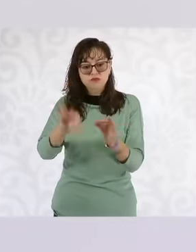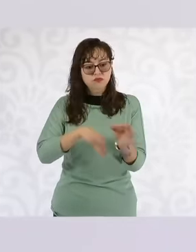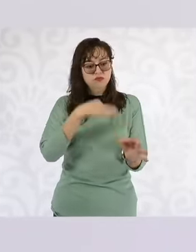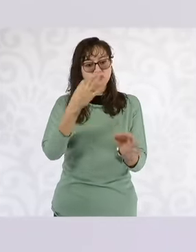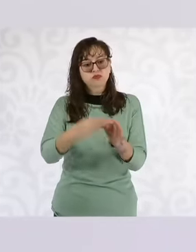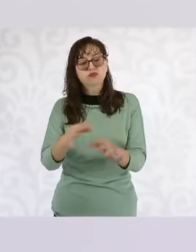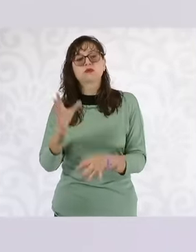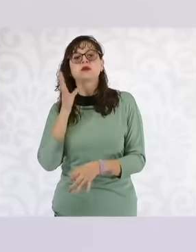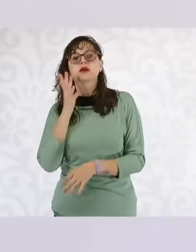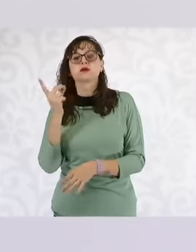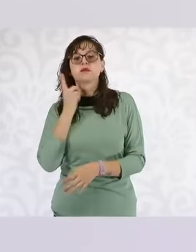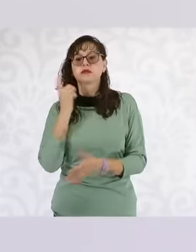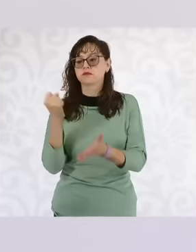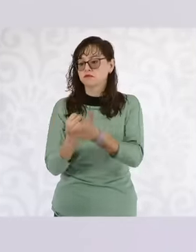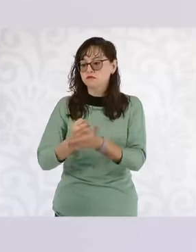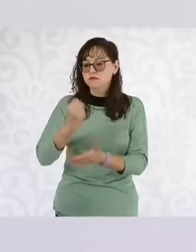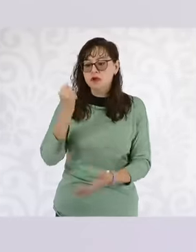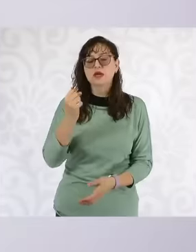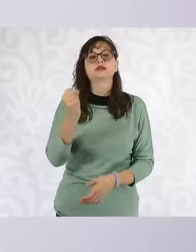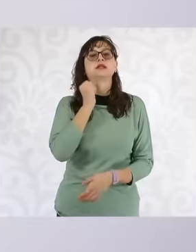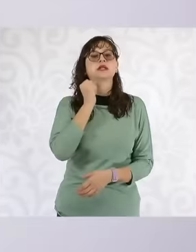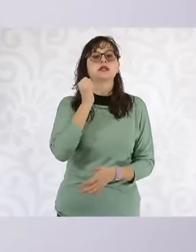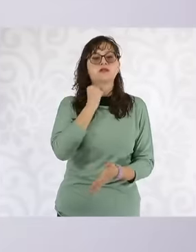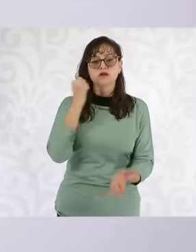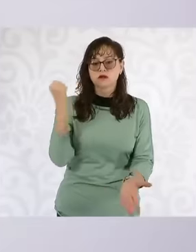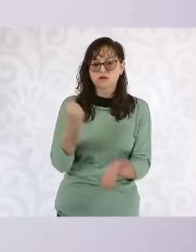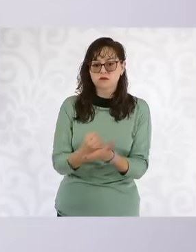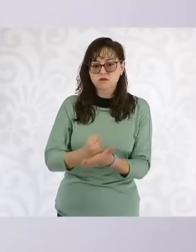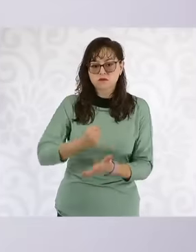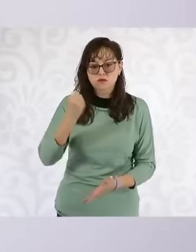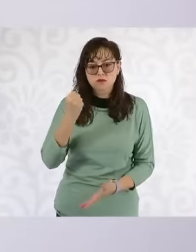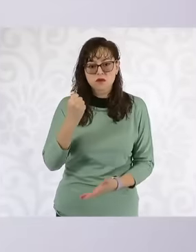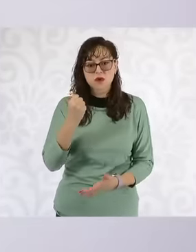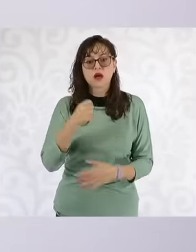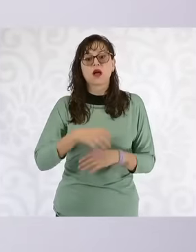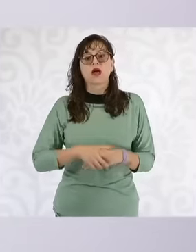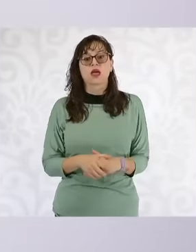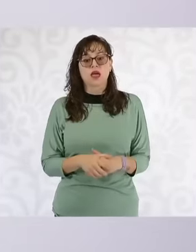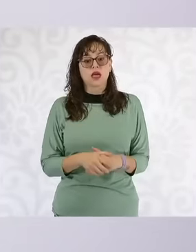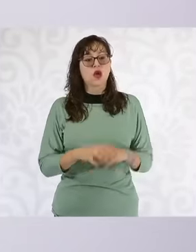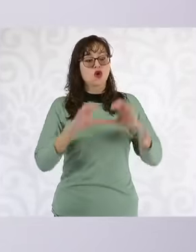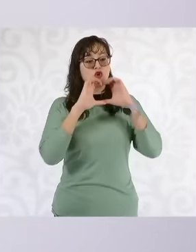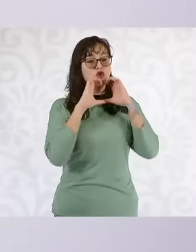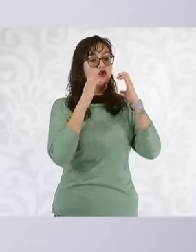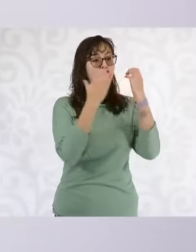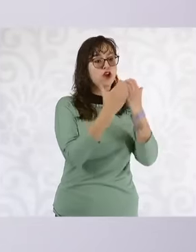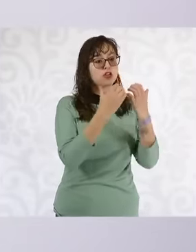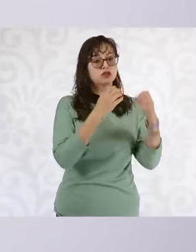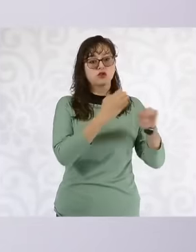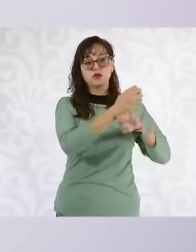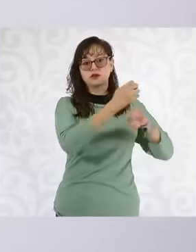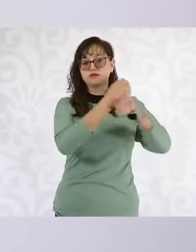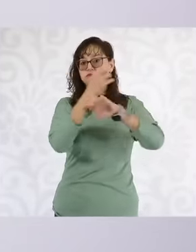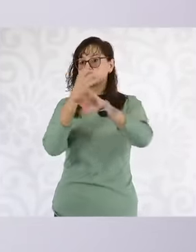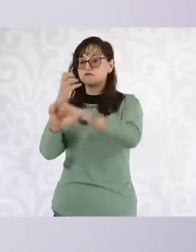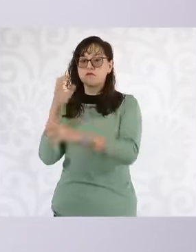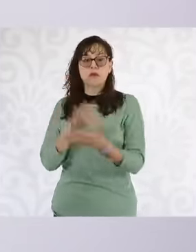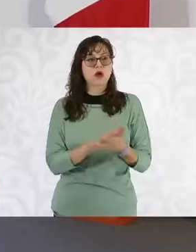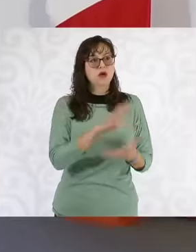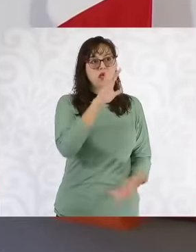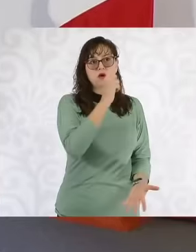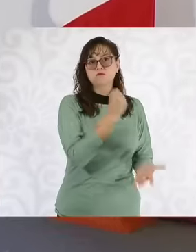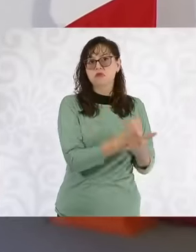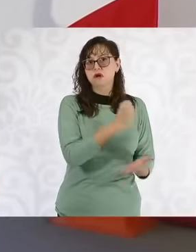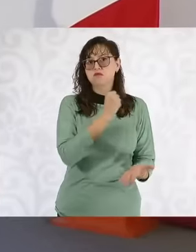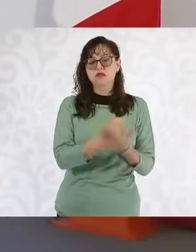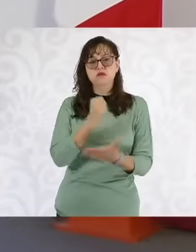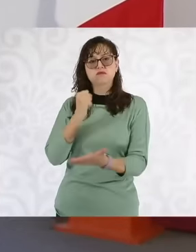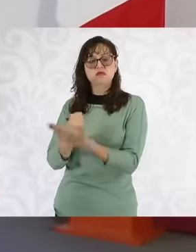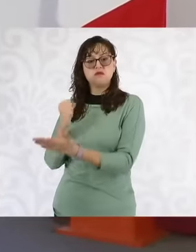deputies of the chamber of senators of the majority of congresses And yesterday